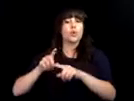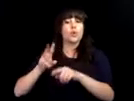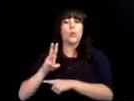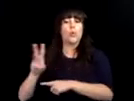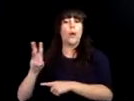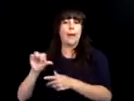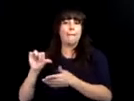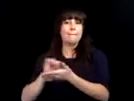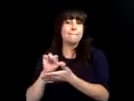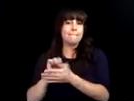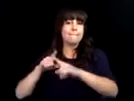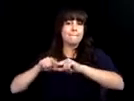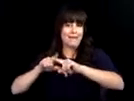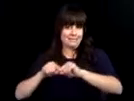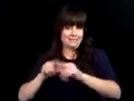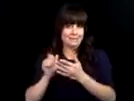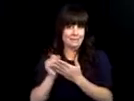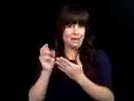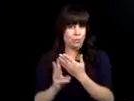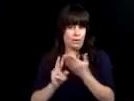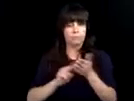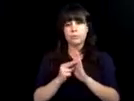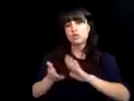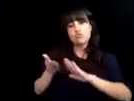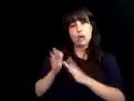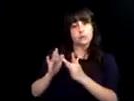information. So now companies have moved to using